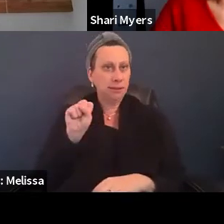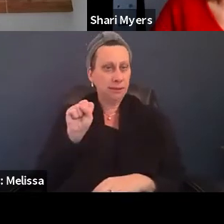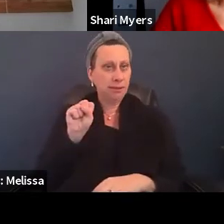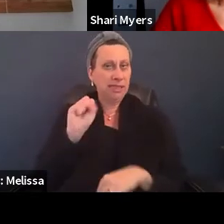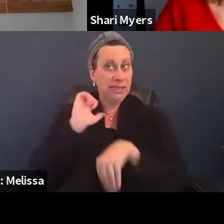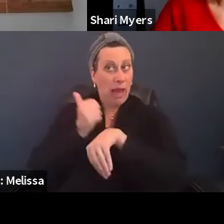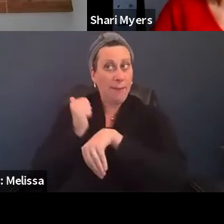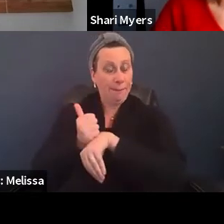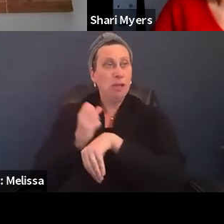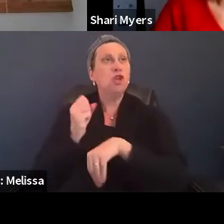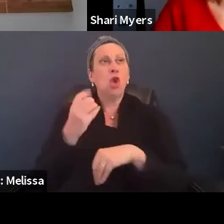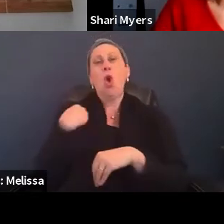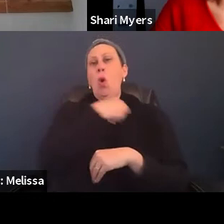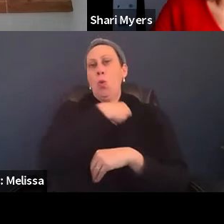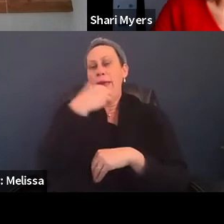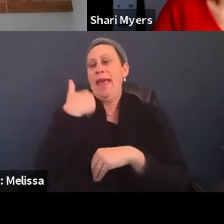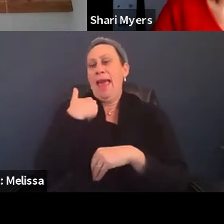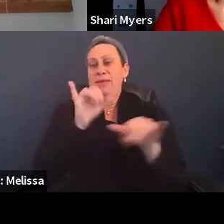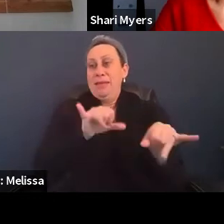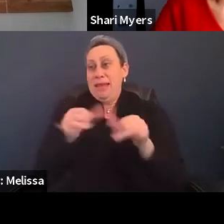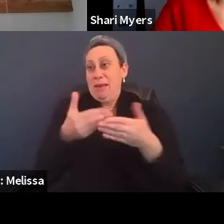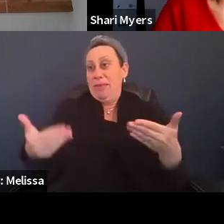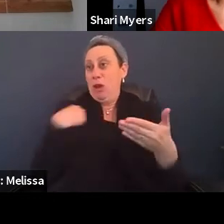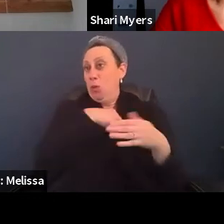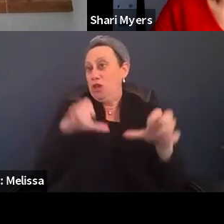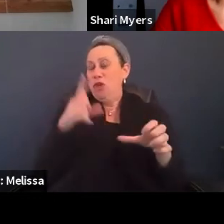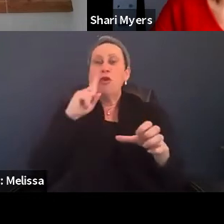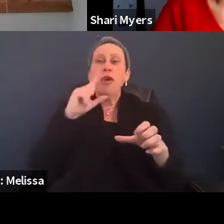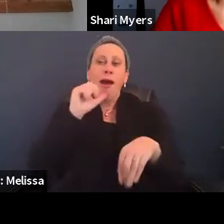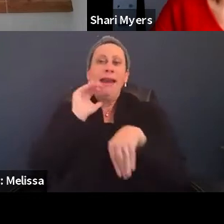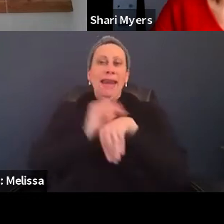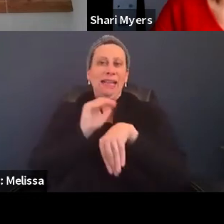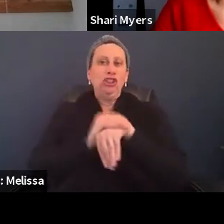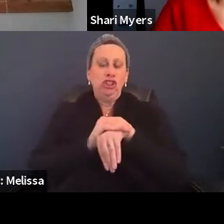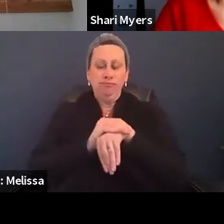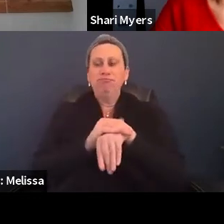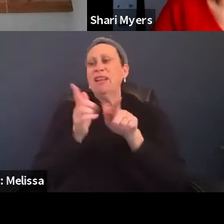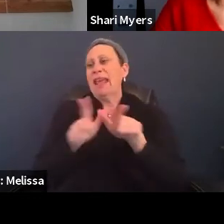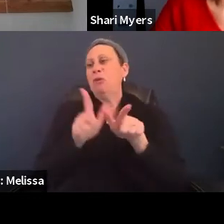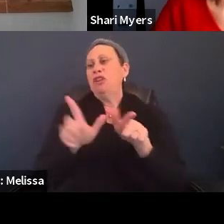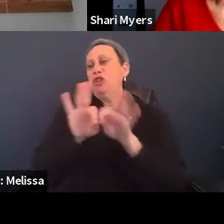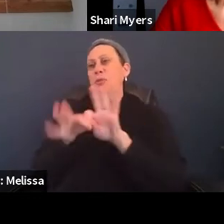so that we have essentially the same thing that we do for non-English language interpretation.